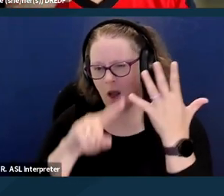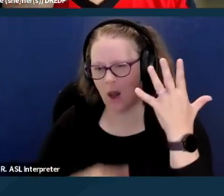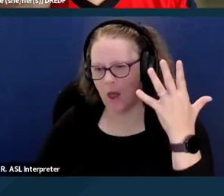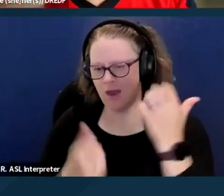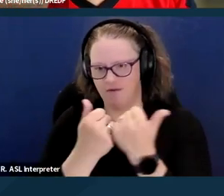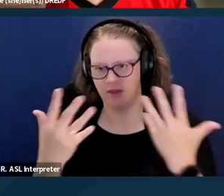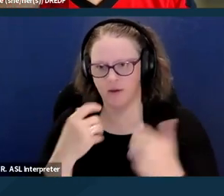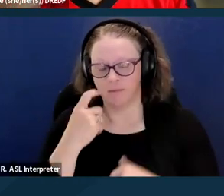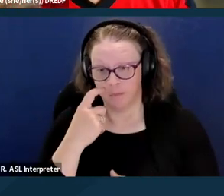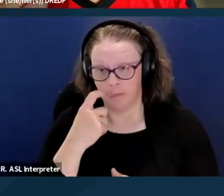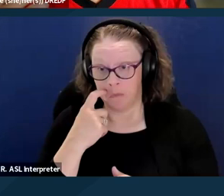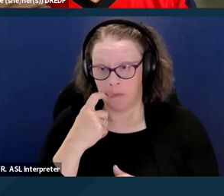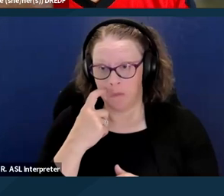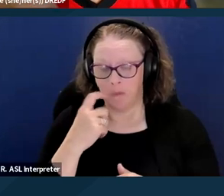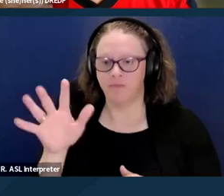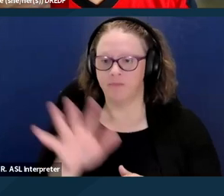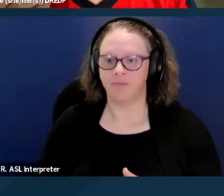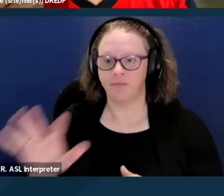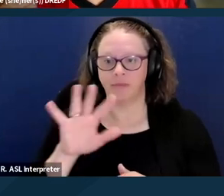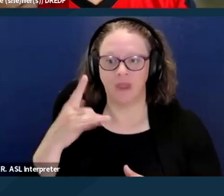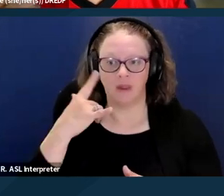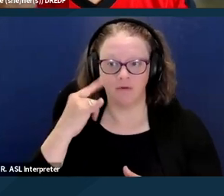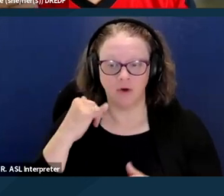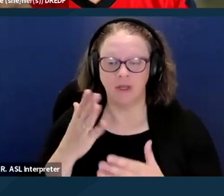you'll find that some plans have chosen some